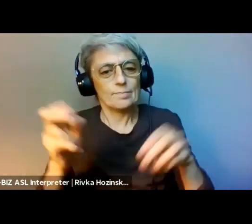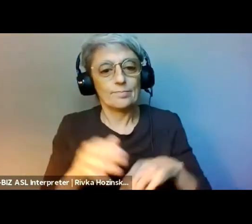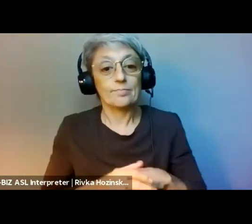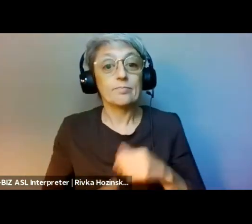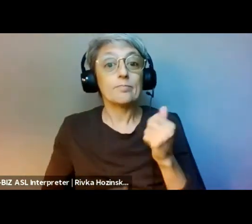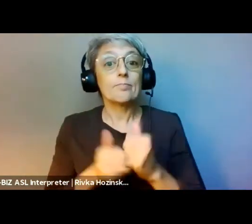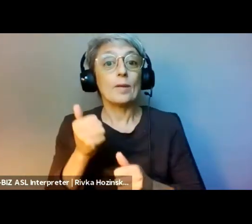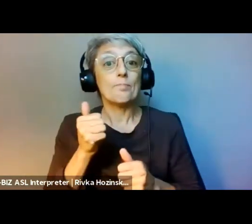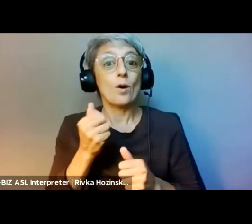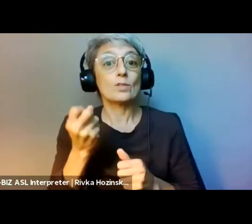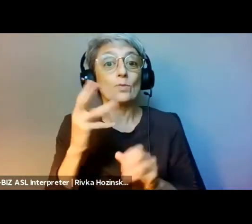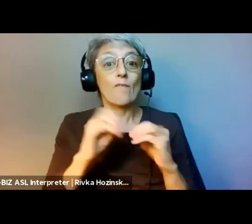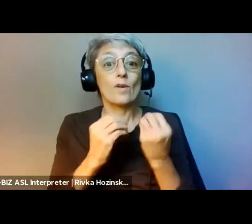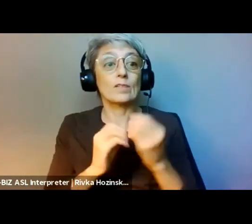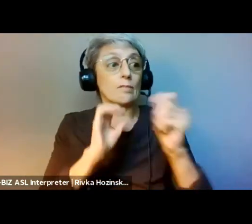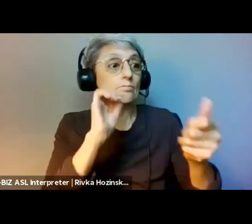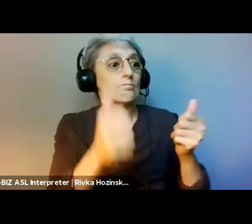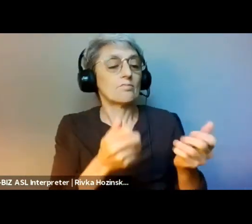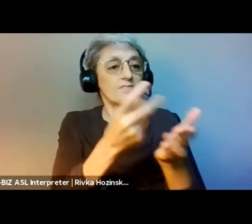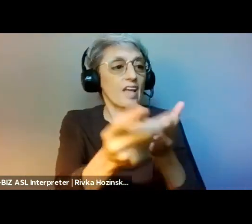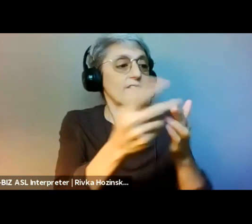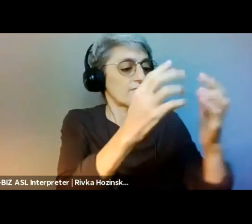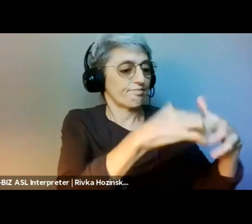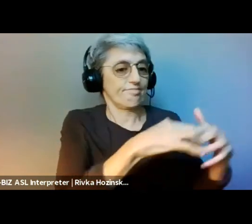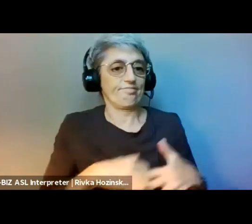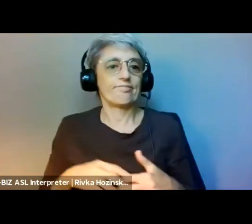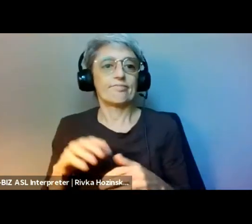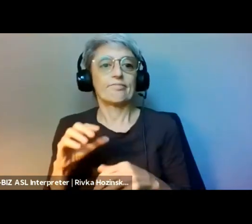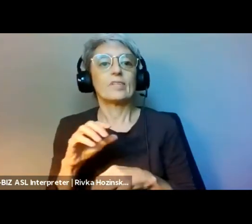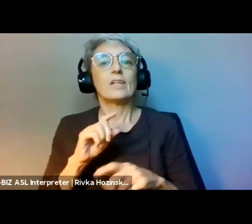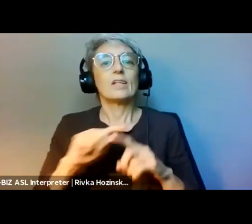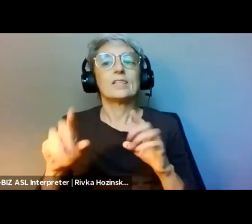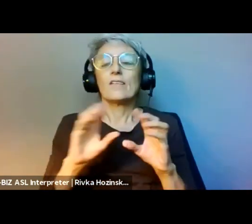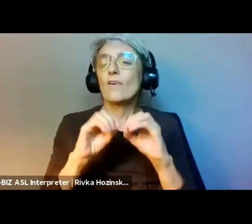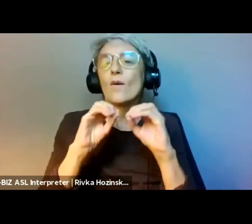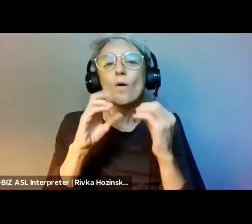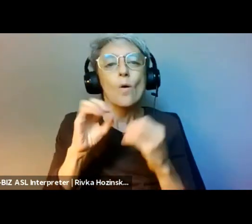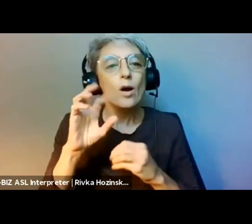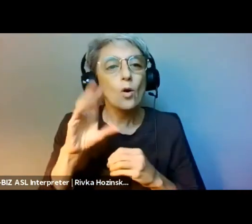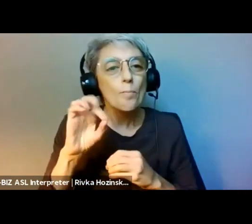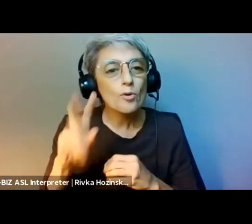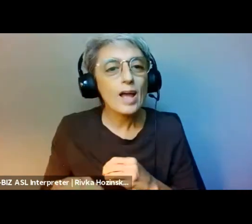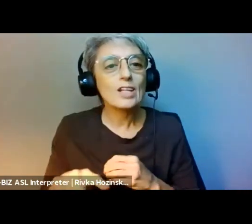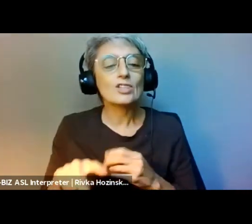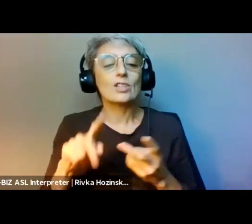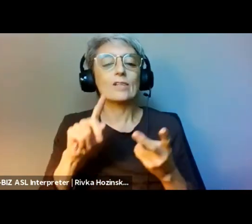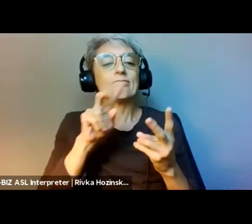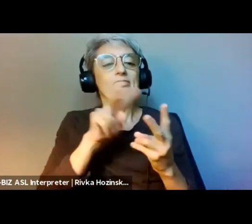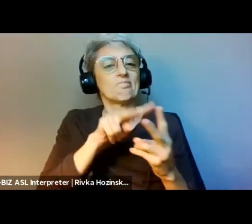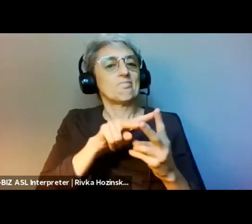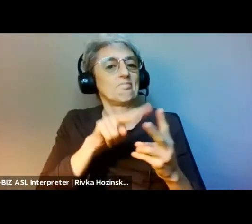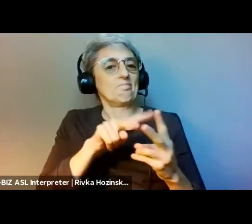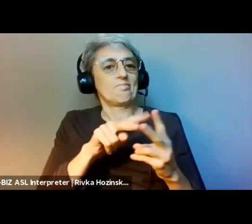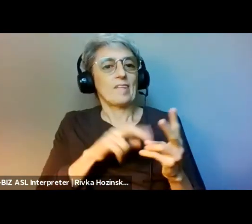The Right to the City Alliance is a national movement building organization that is working for the right to land and housing